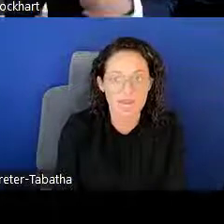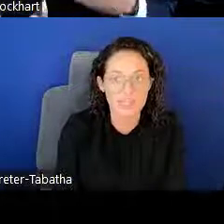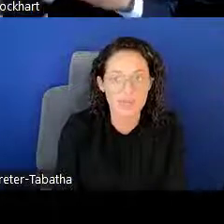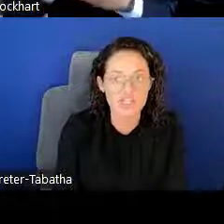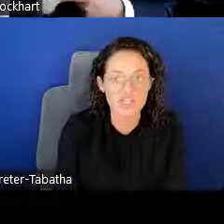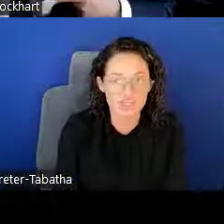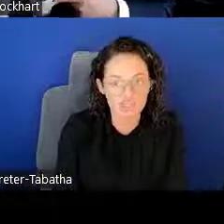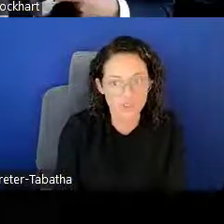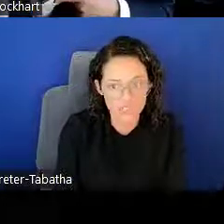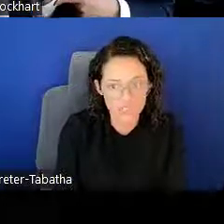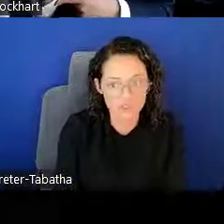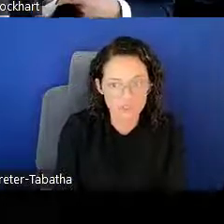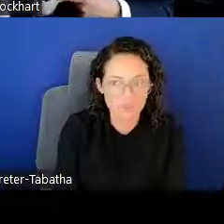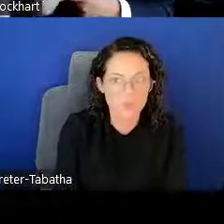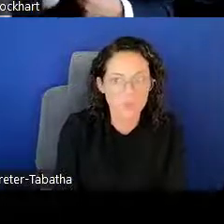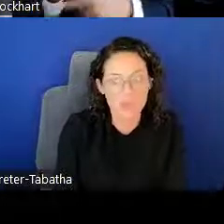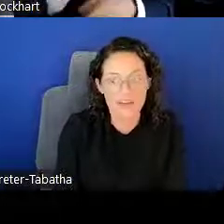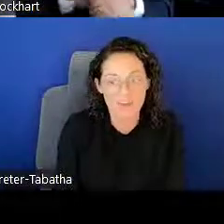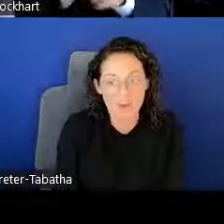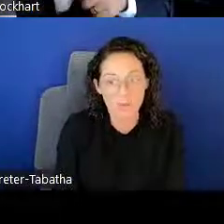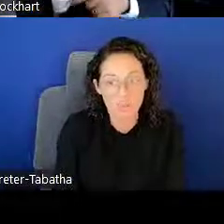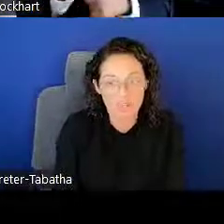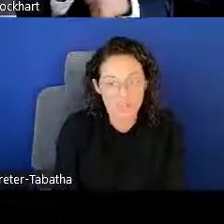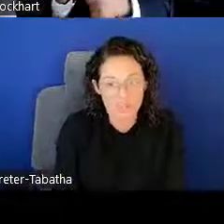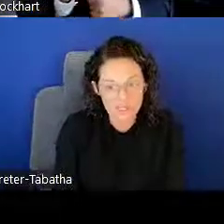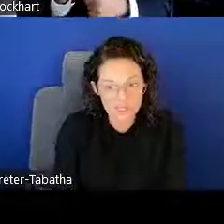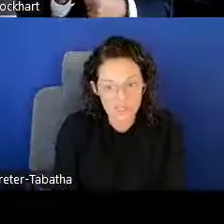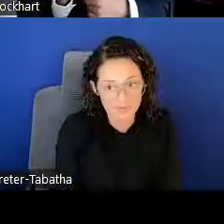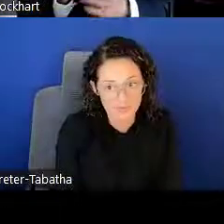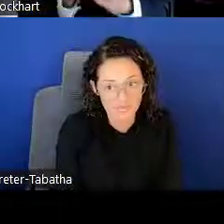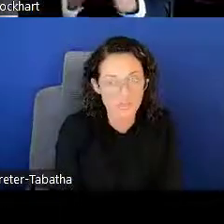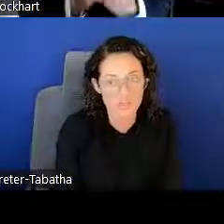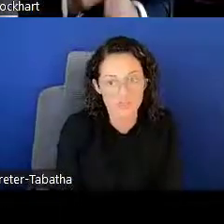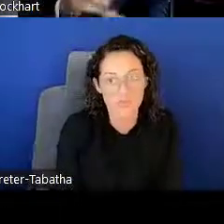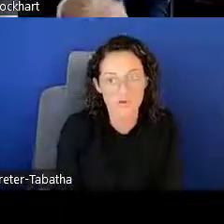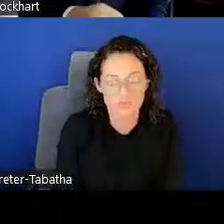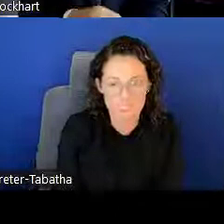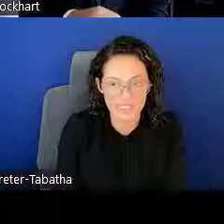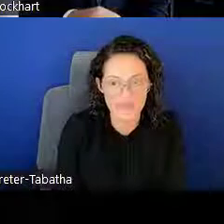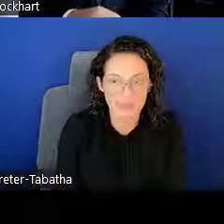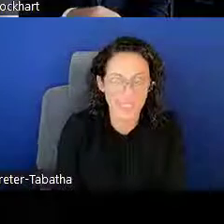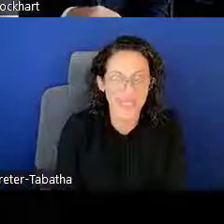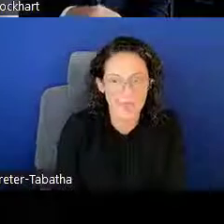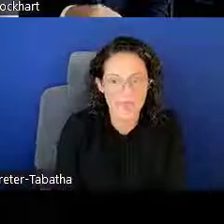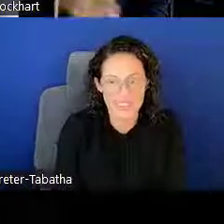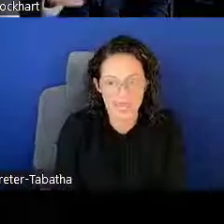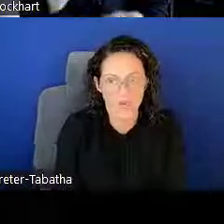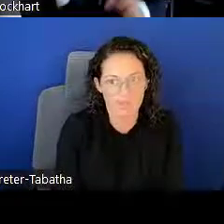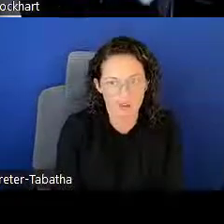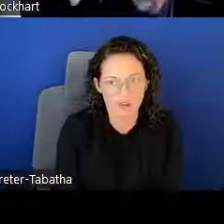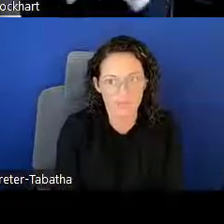As mentioned earlier, we have that within Assist, and you should be able to receive a Commons account there.